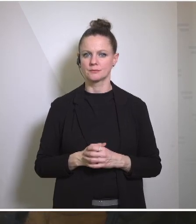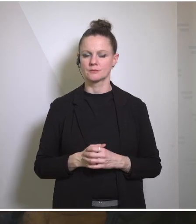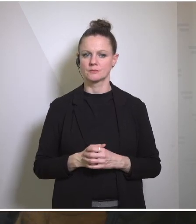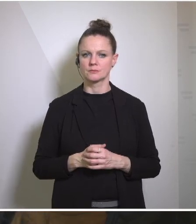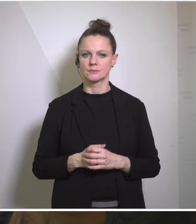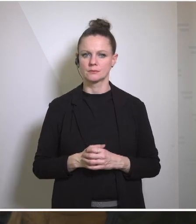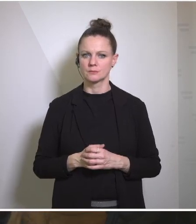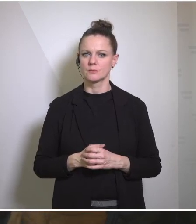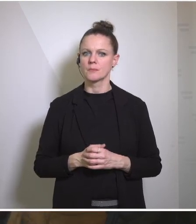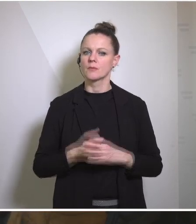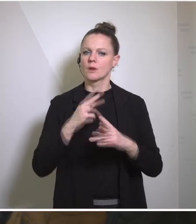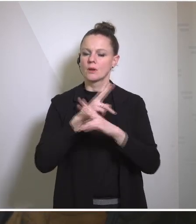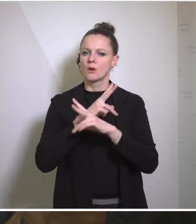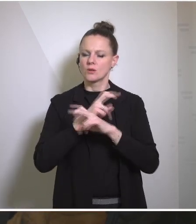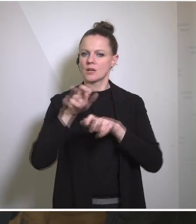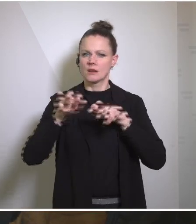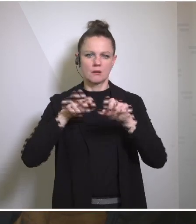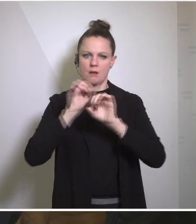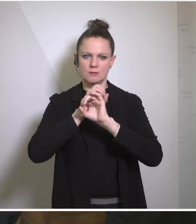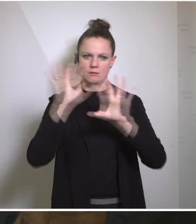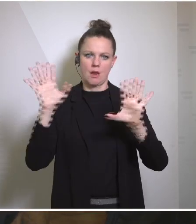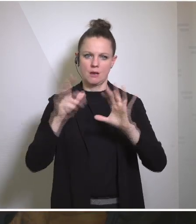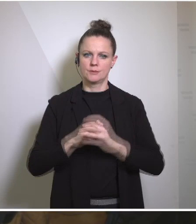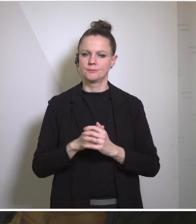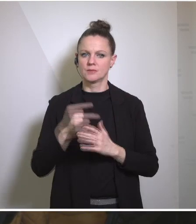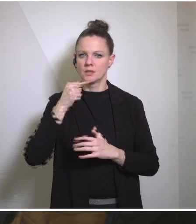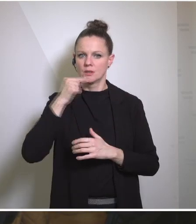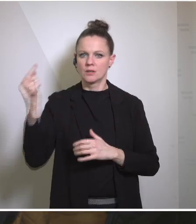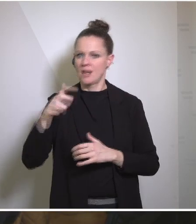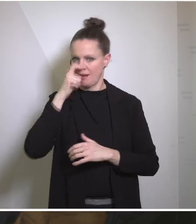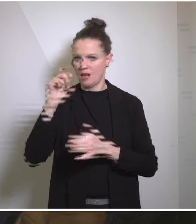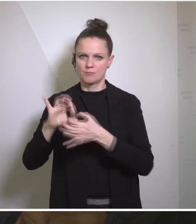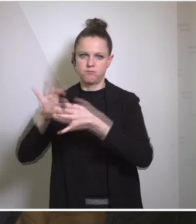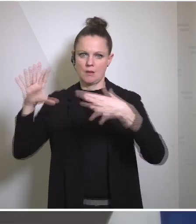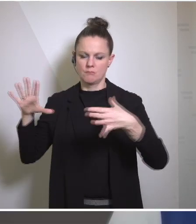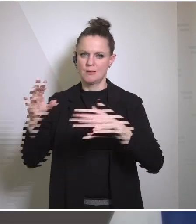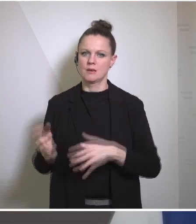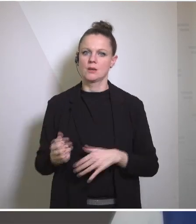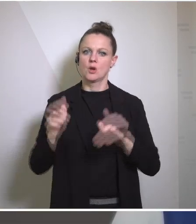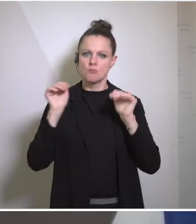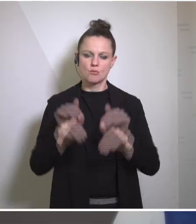is very clear. We want to move out of Russian gas because, as you said rightly, for the first